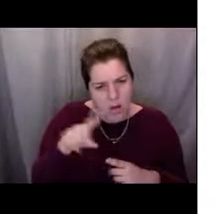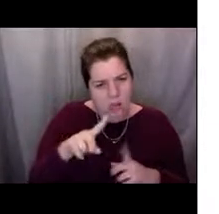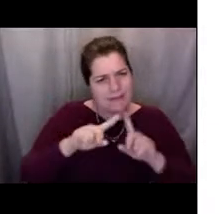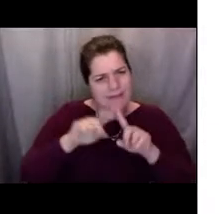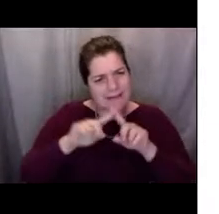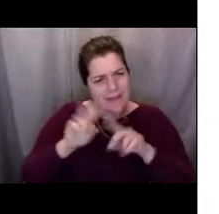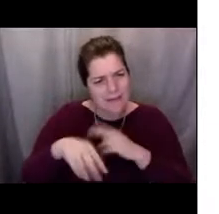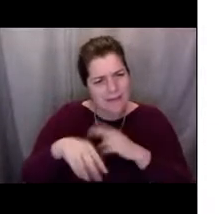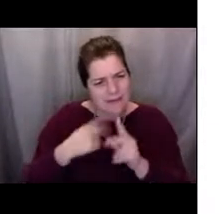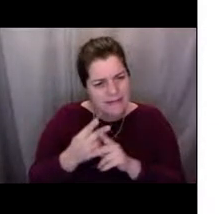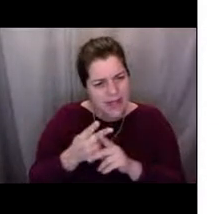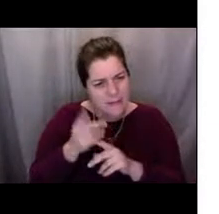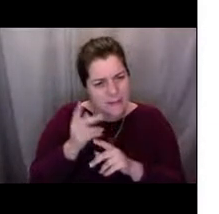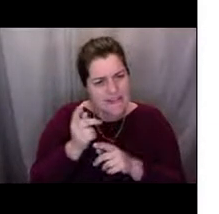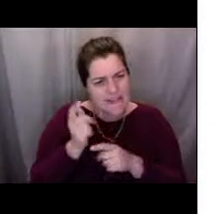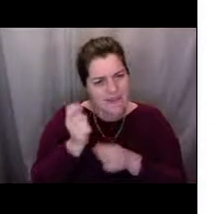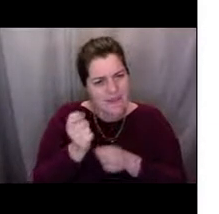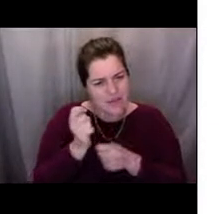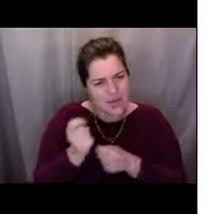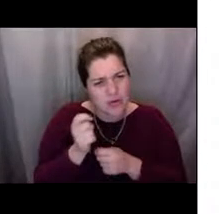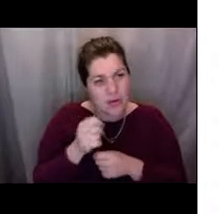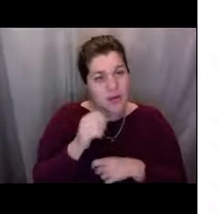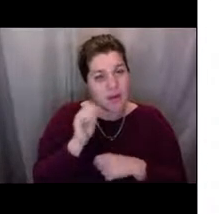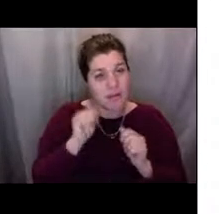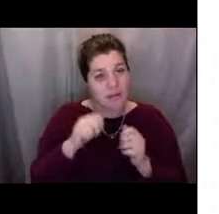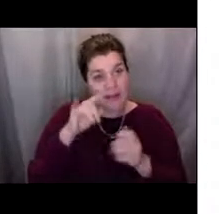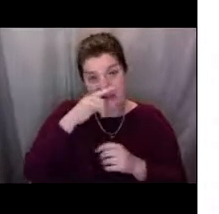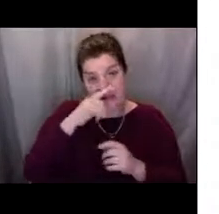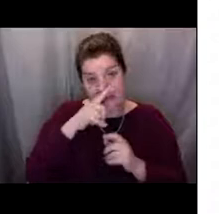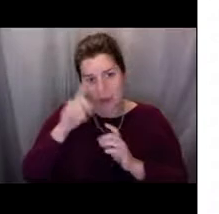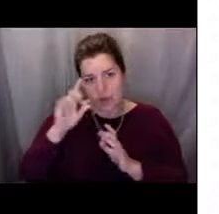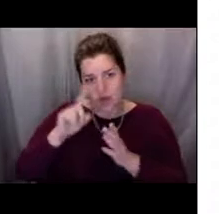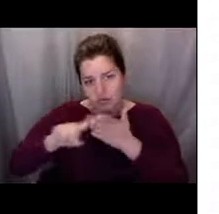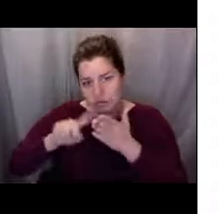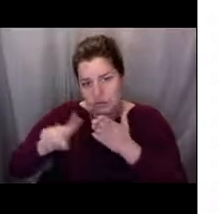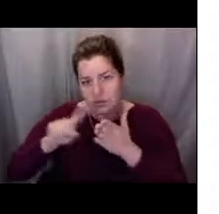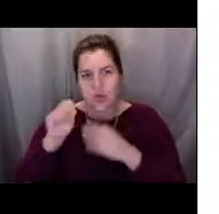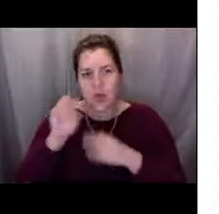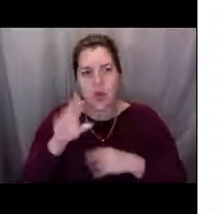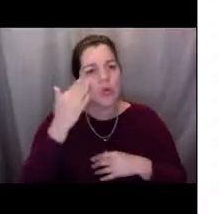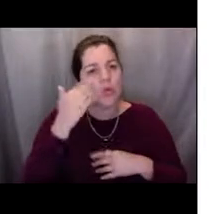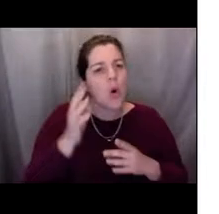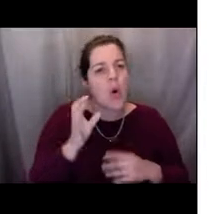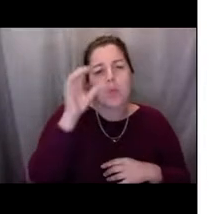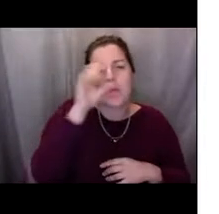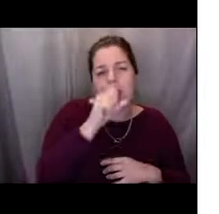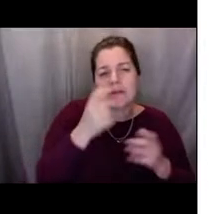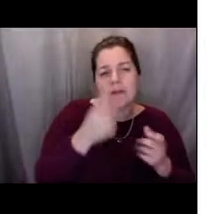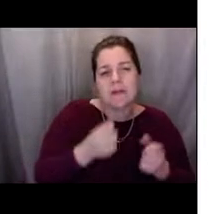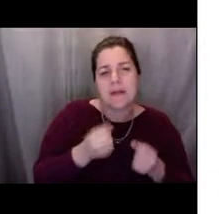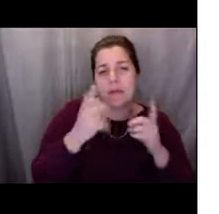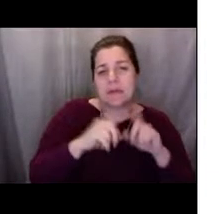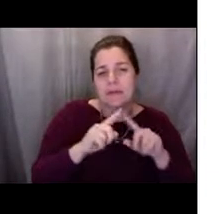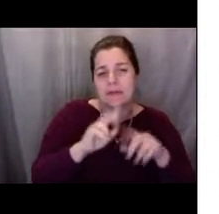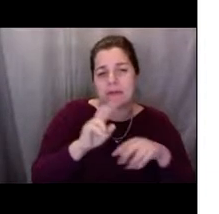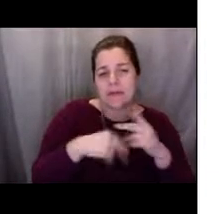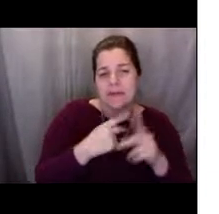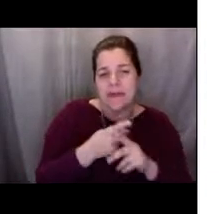Is it something that the kids could look up or do you have an approximate number? I was thinking about this before the presentation